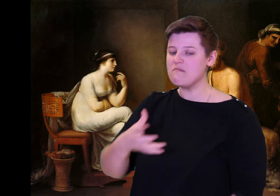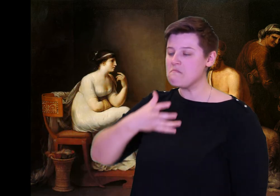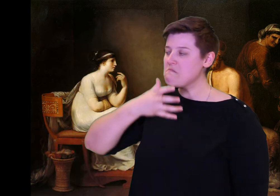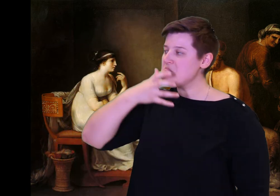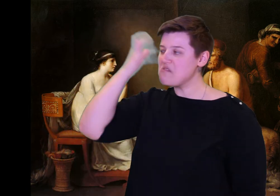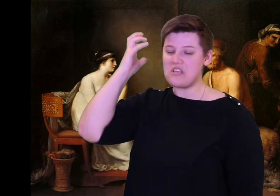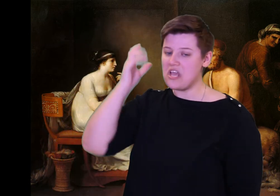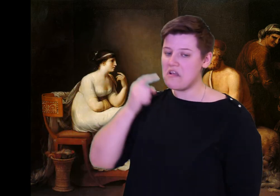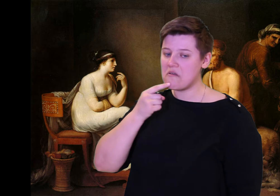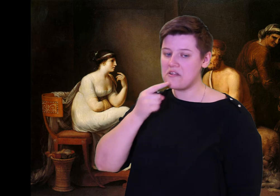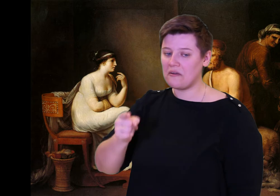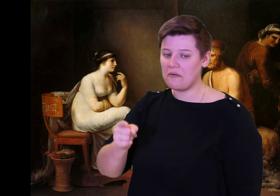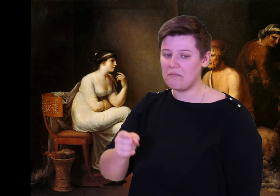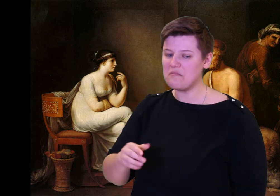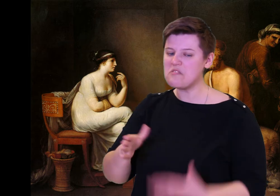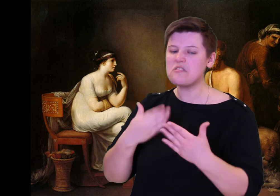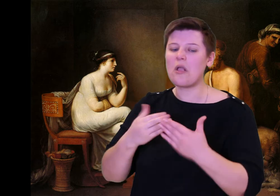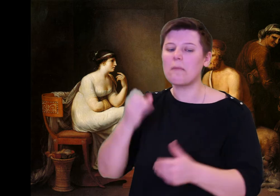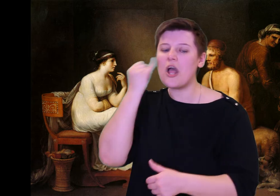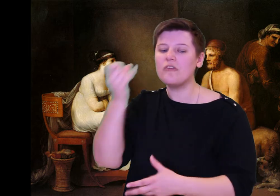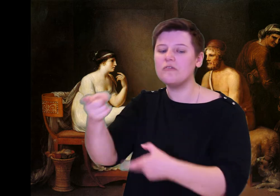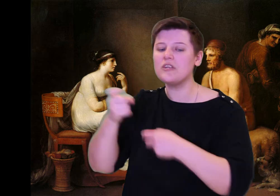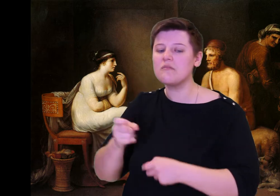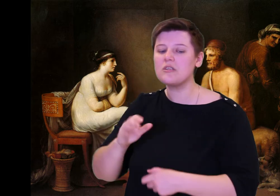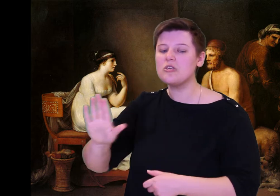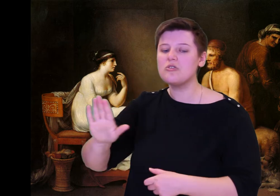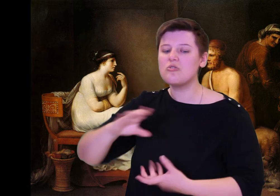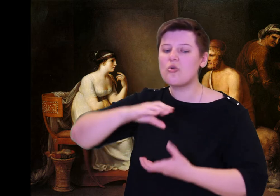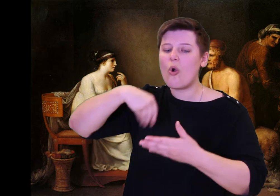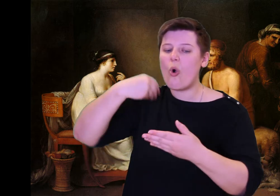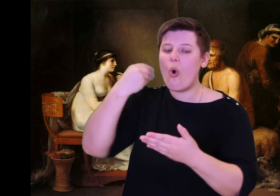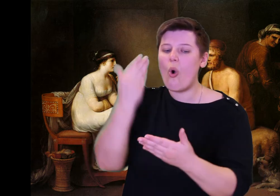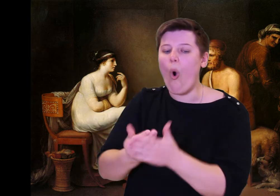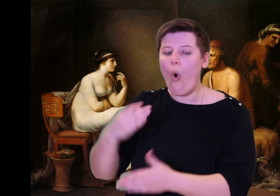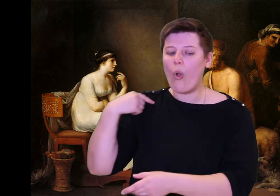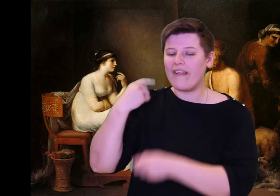outrageous things to your estate and home, but now the one responsible is dead--